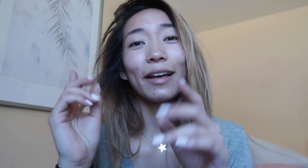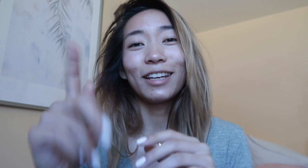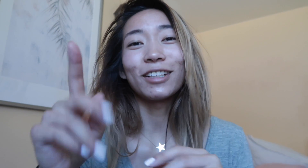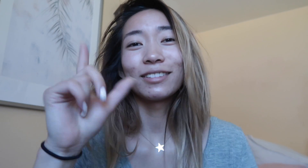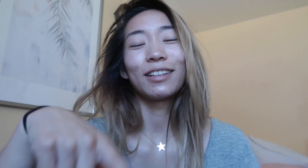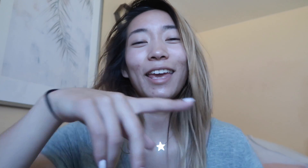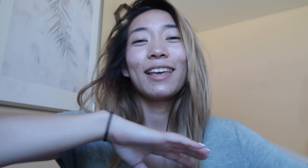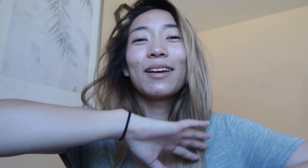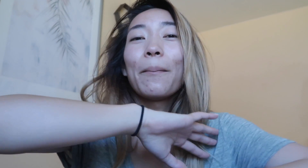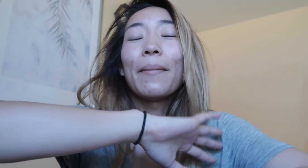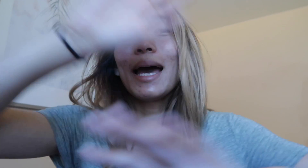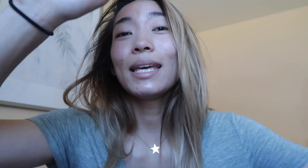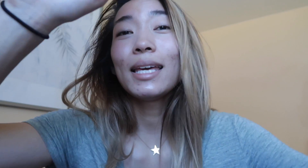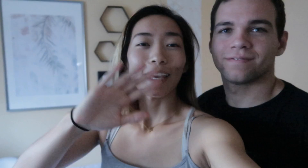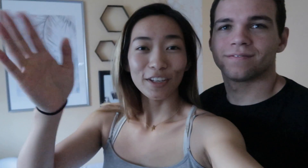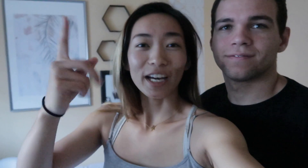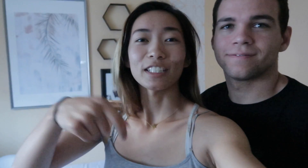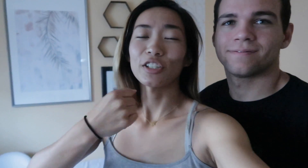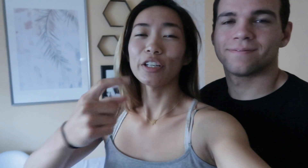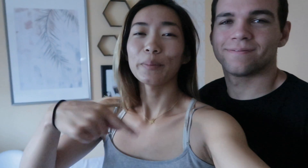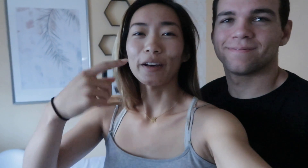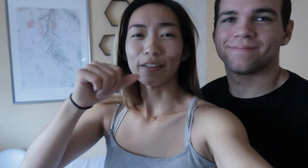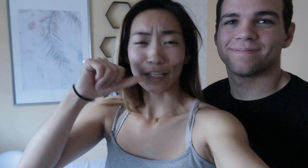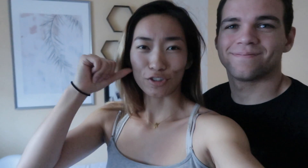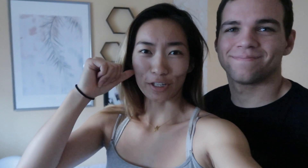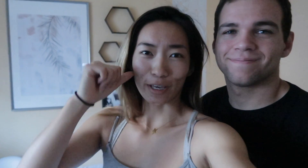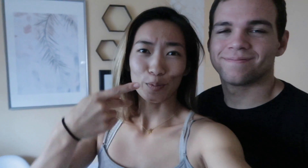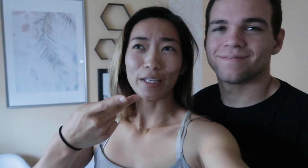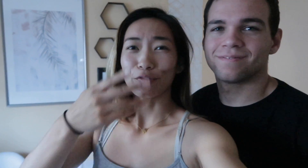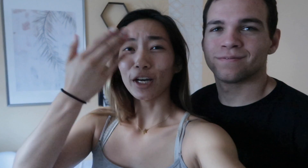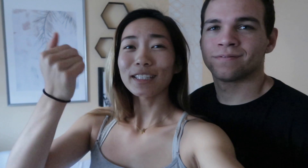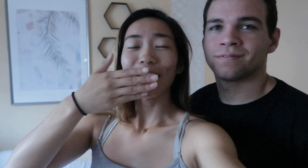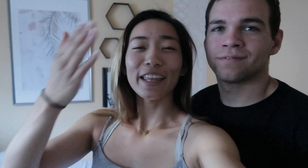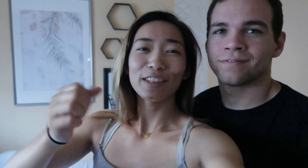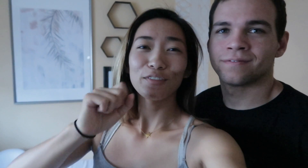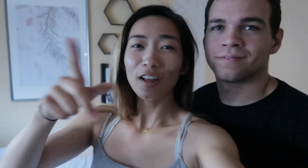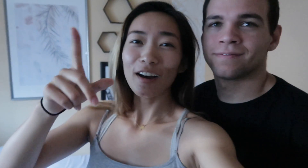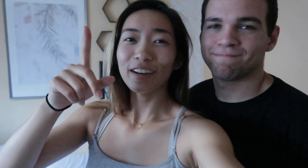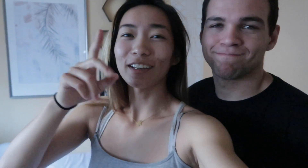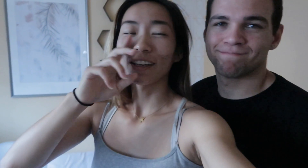back later. okay. bye hey you guys sorry about yesterday. We forgot to end the vlog and